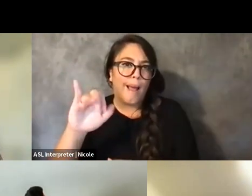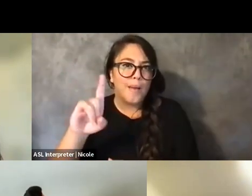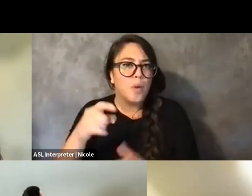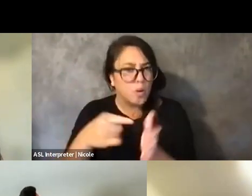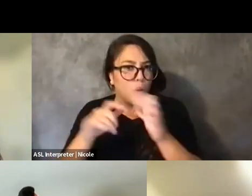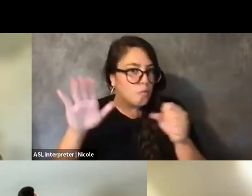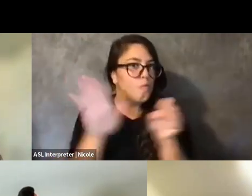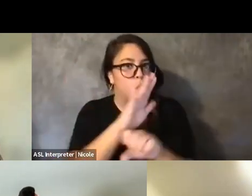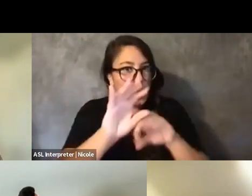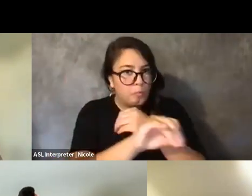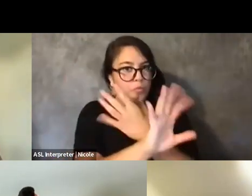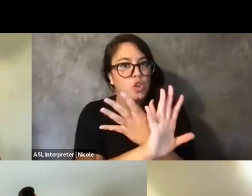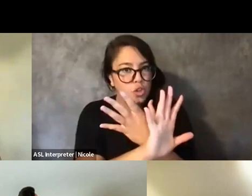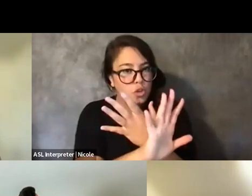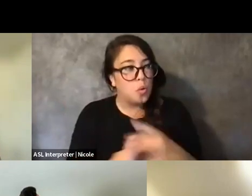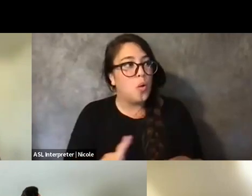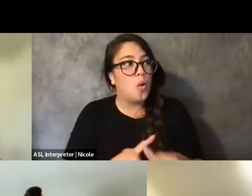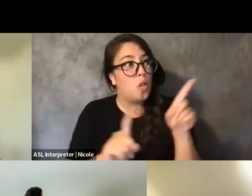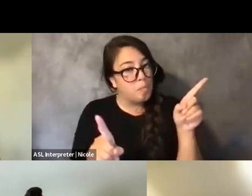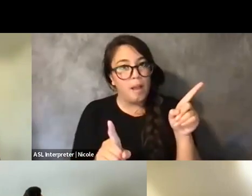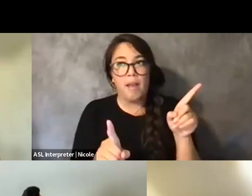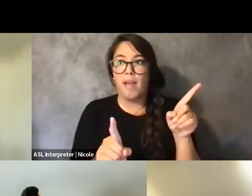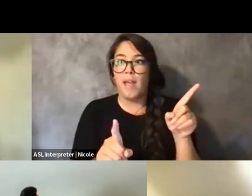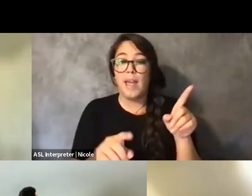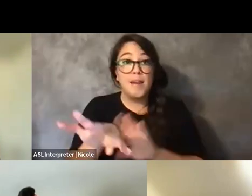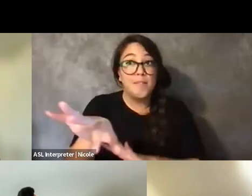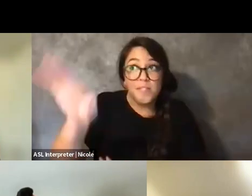And finding those things is very hard.